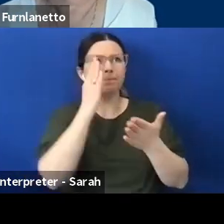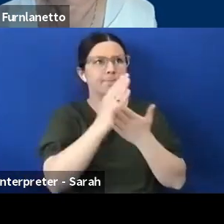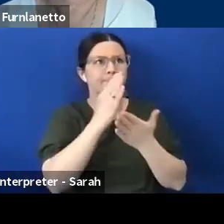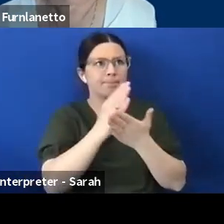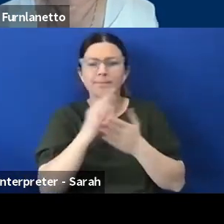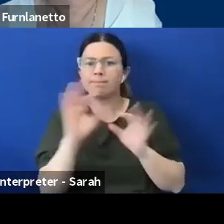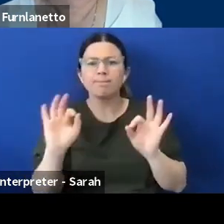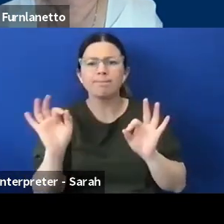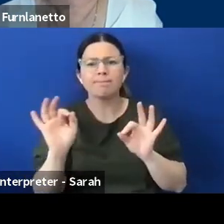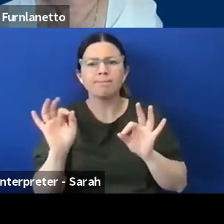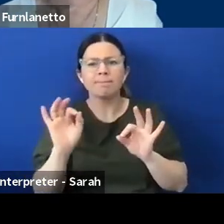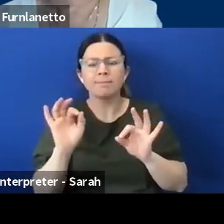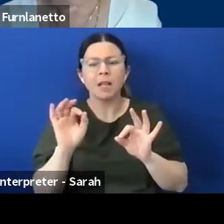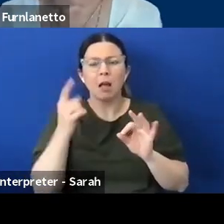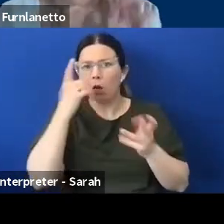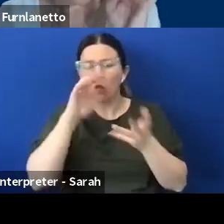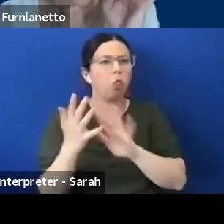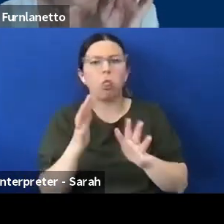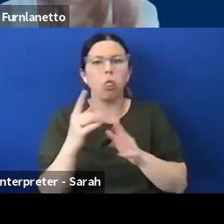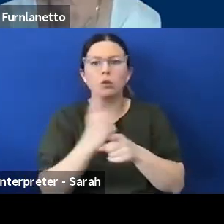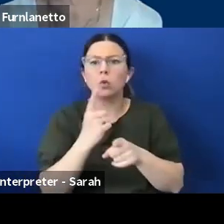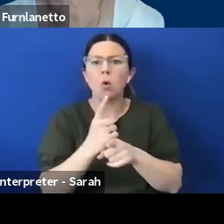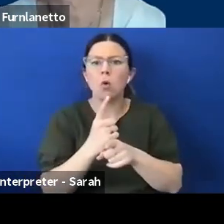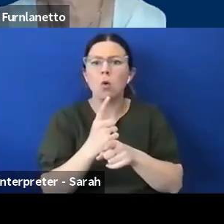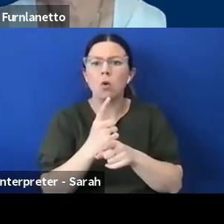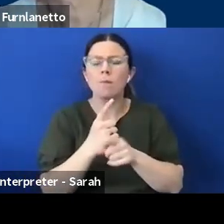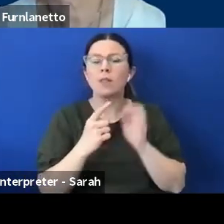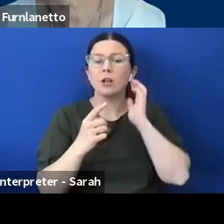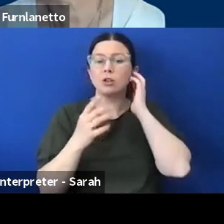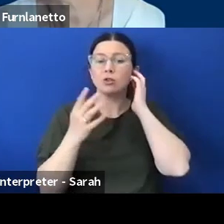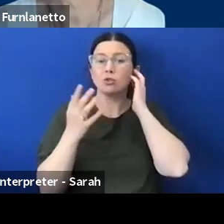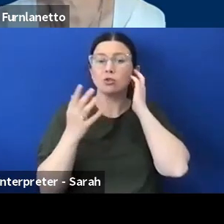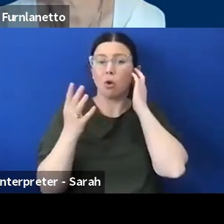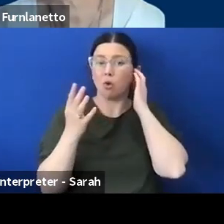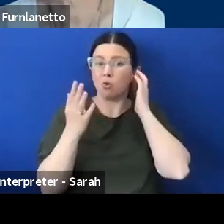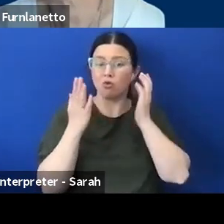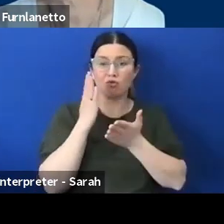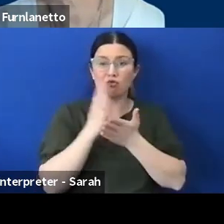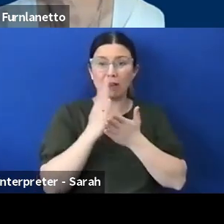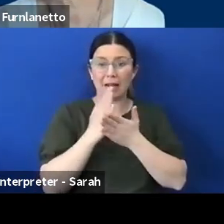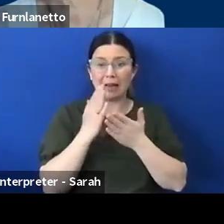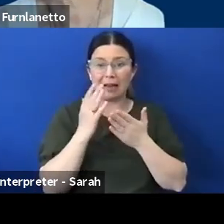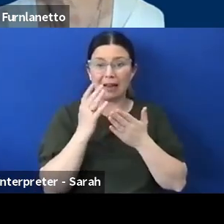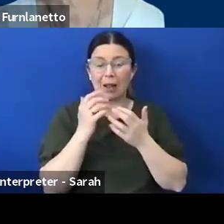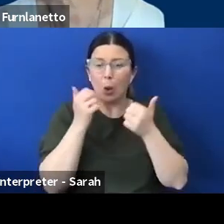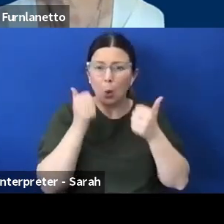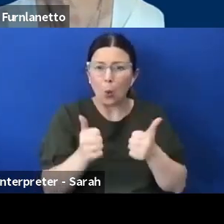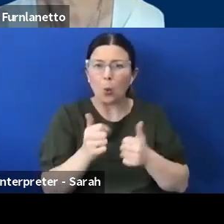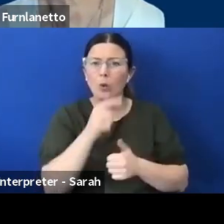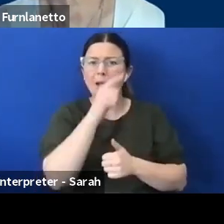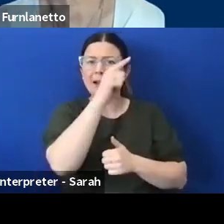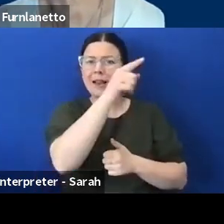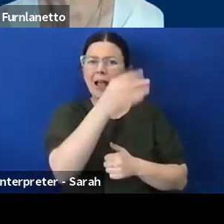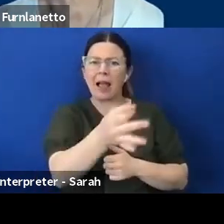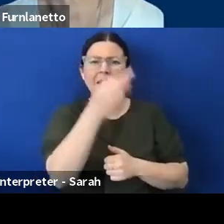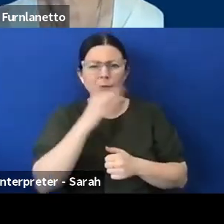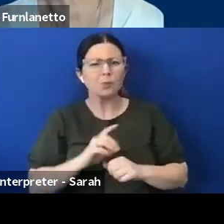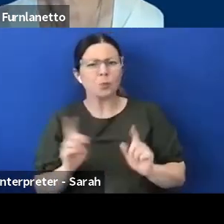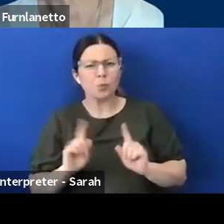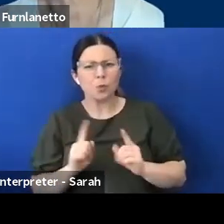it's great if they uh actually ask what their situation is i'm sure they do it are